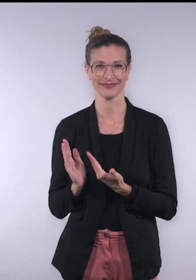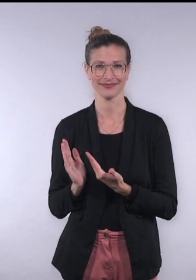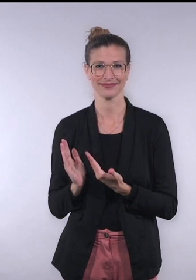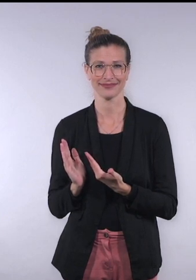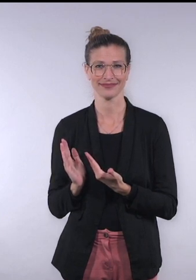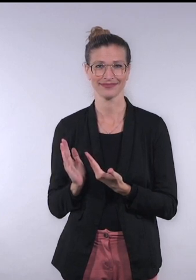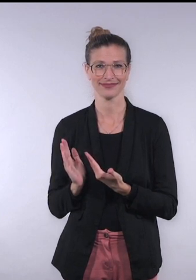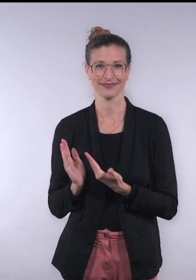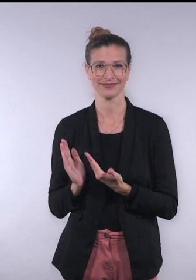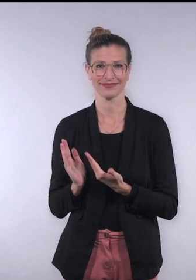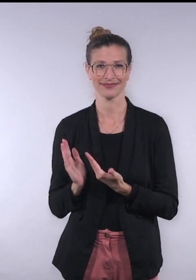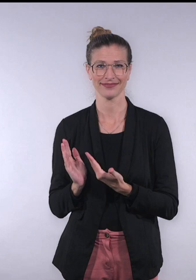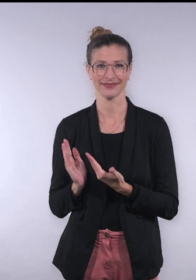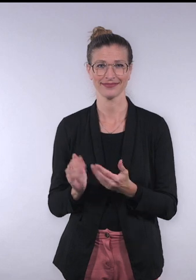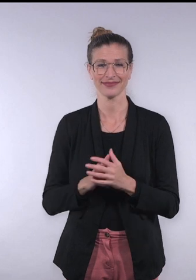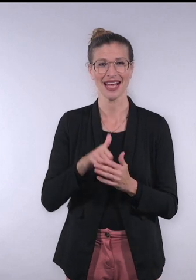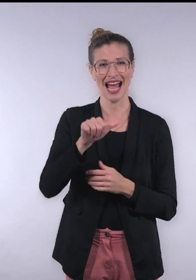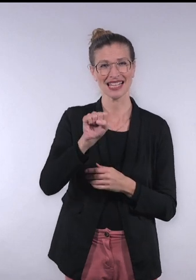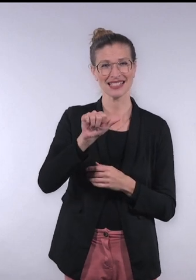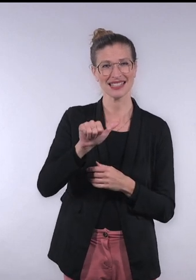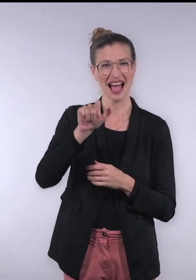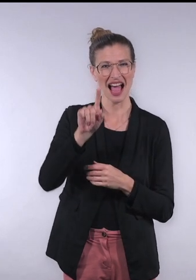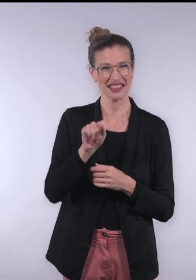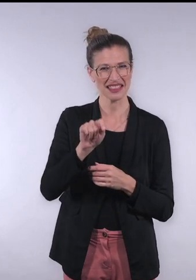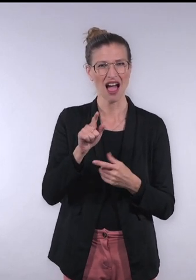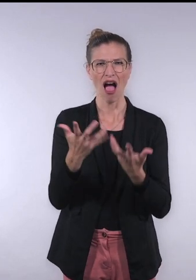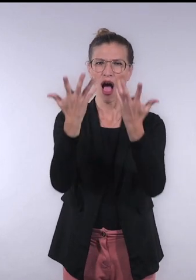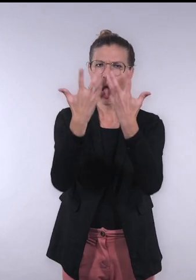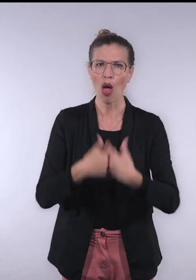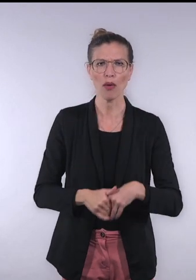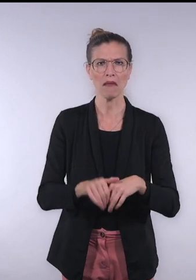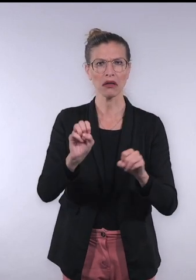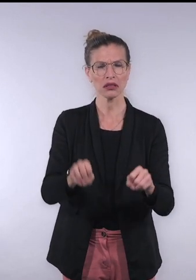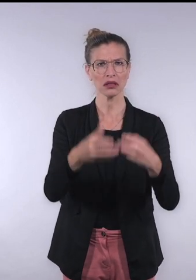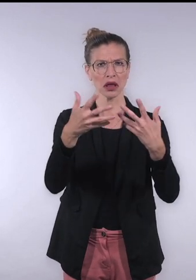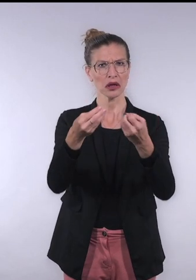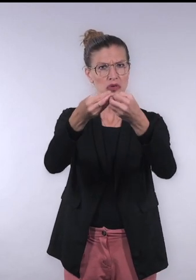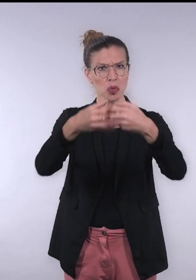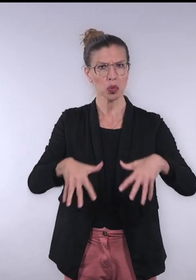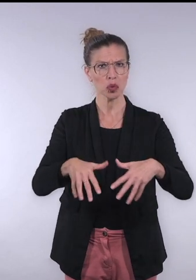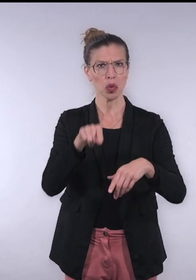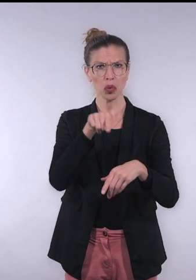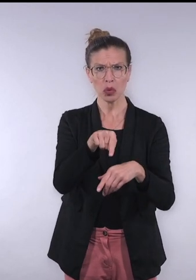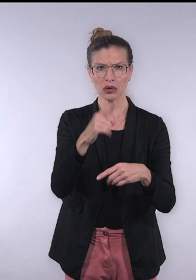ASAT is a startup company from Israel that has developed an AI based technology that automatically reduces the structural complexity